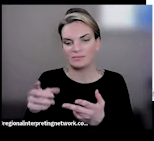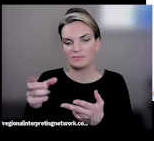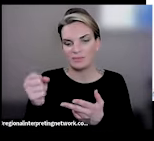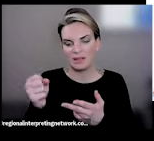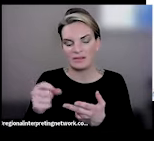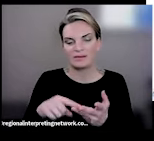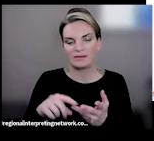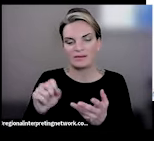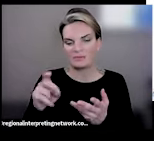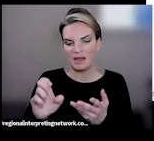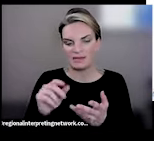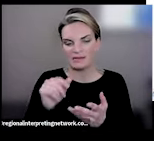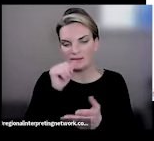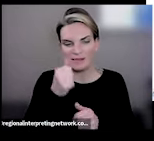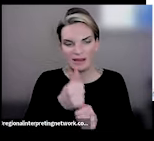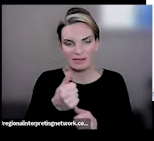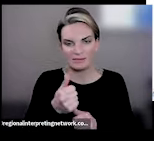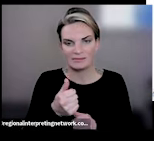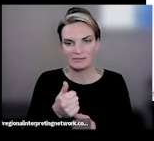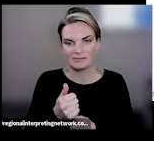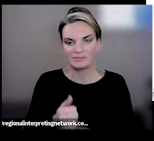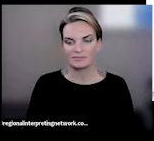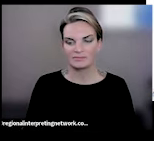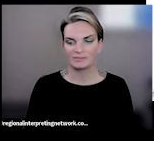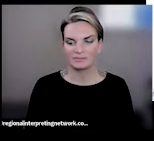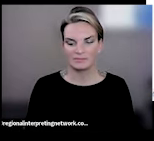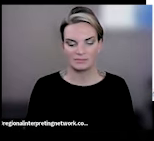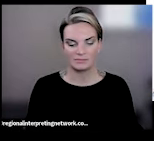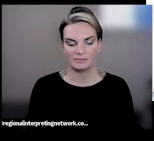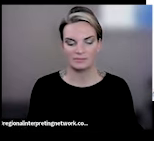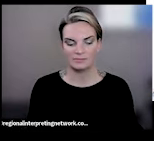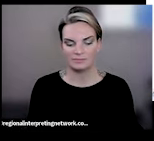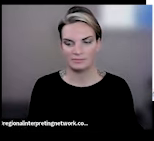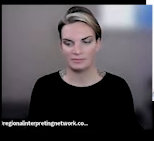and so that that gives you an idea of some of the federal agencies.